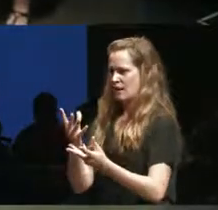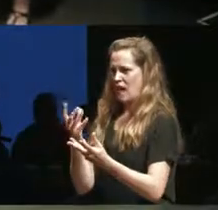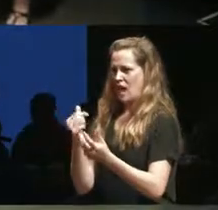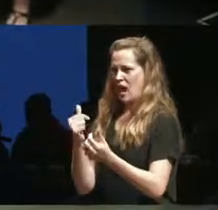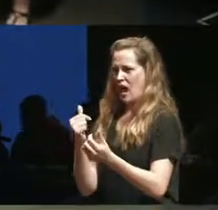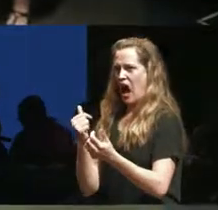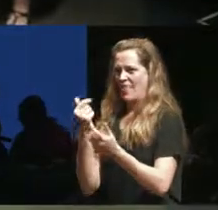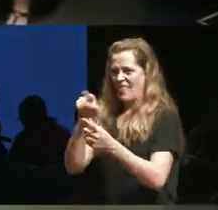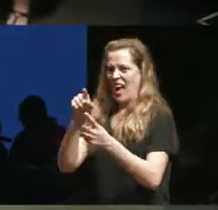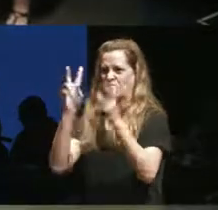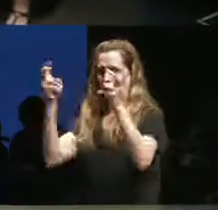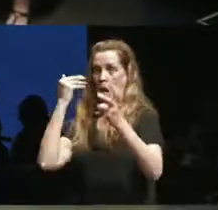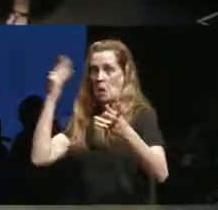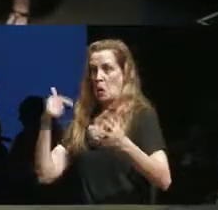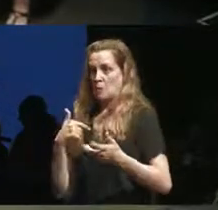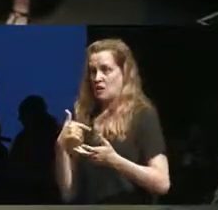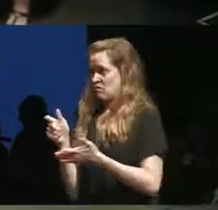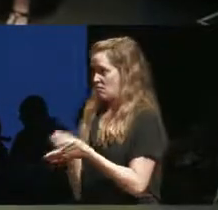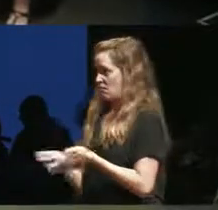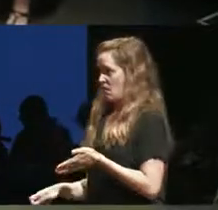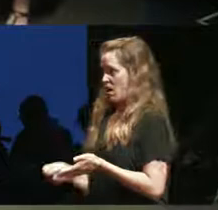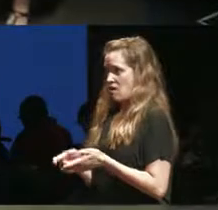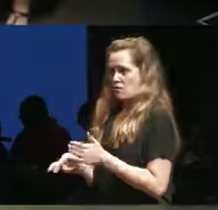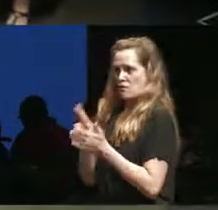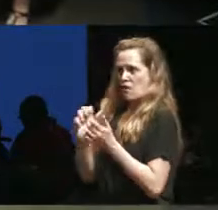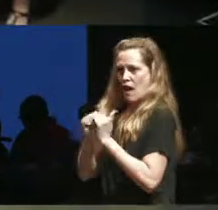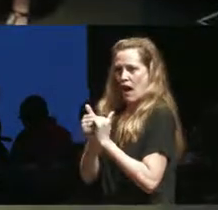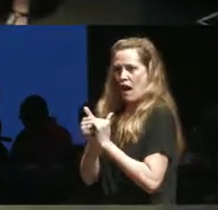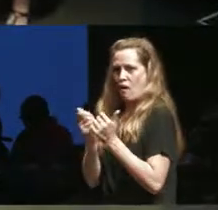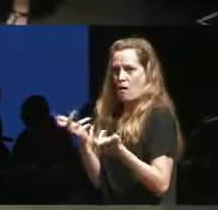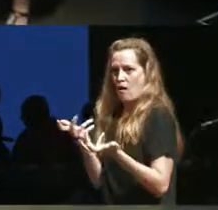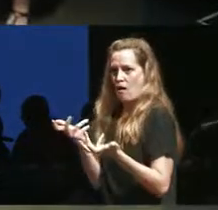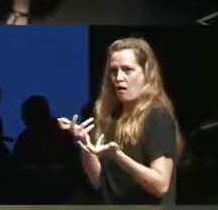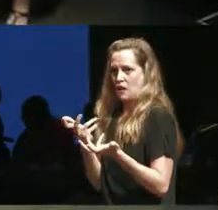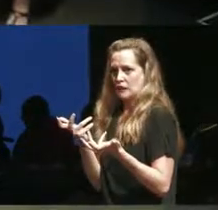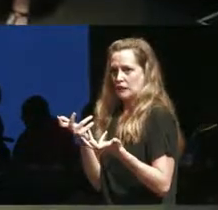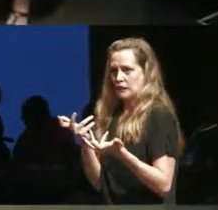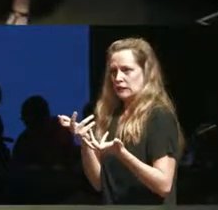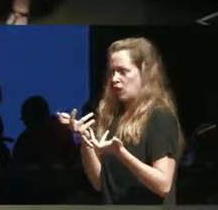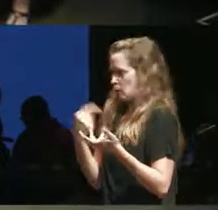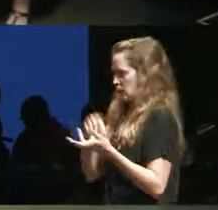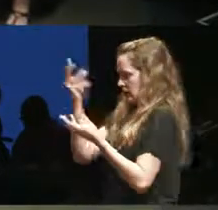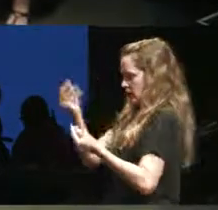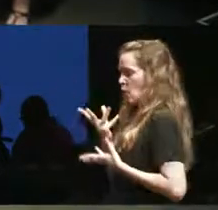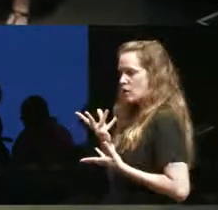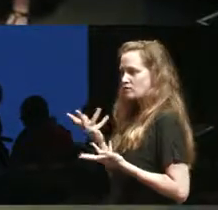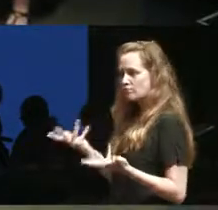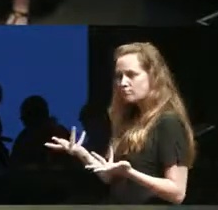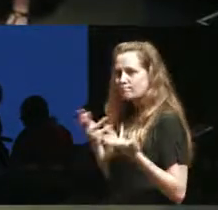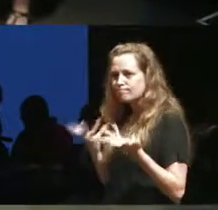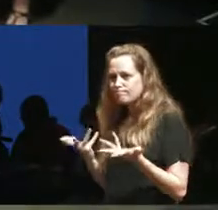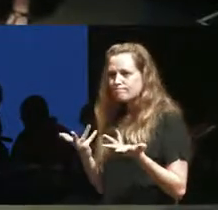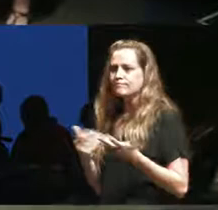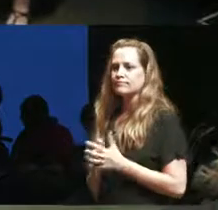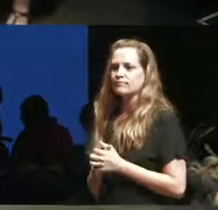don't know in order to develop how informed we are so I guess I'm talking